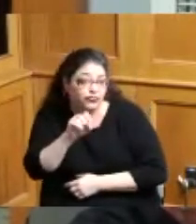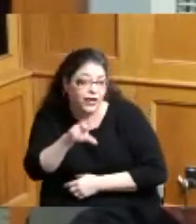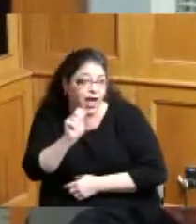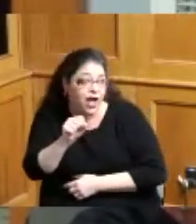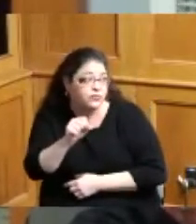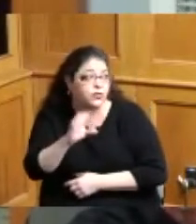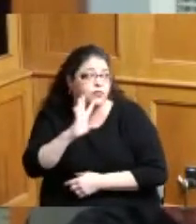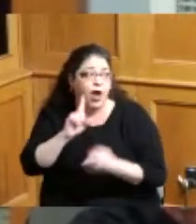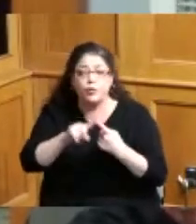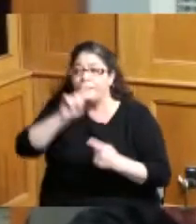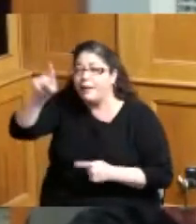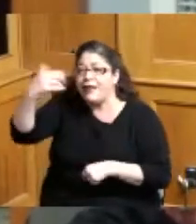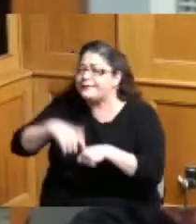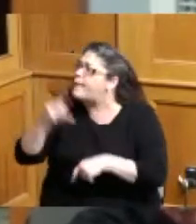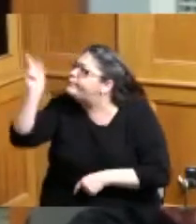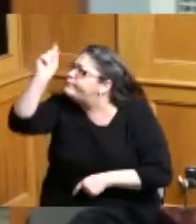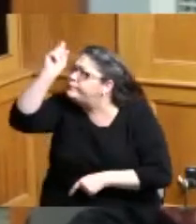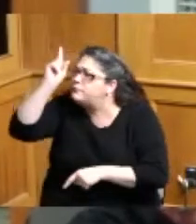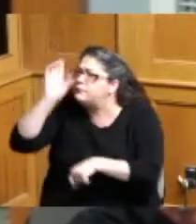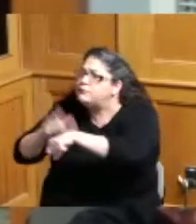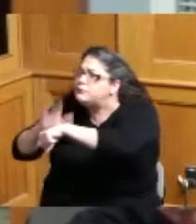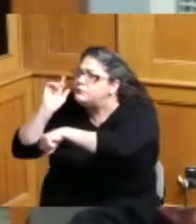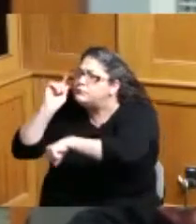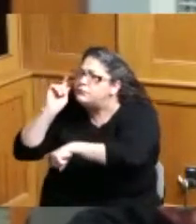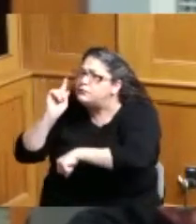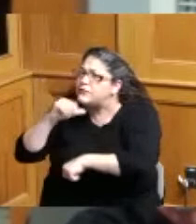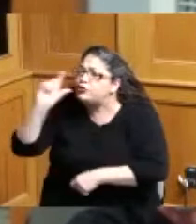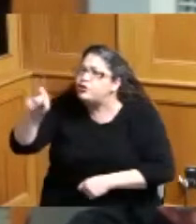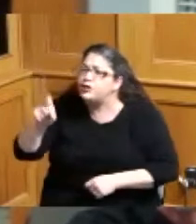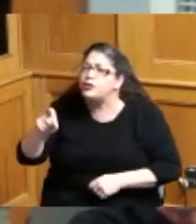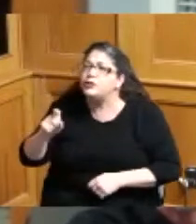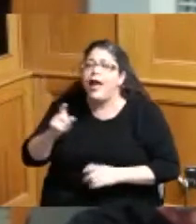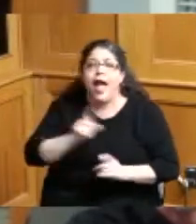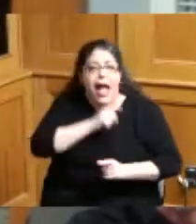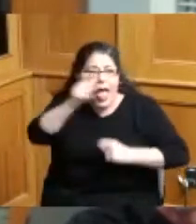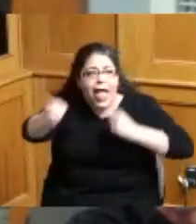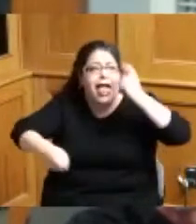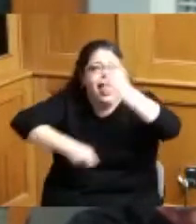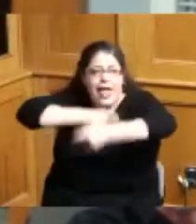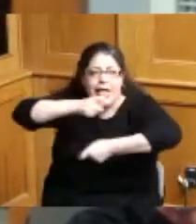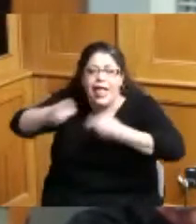next time don't do that that is wrong y'all keep giving all that money to the FC soccer stadium